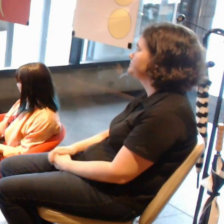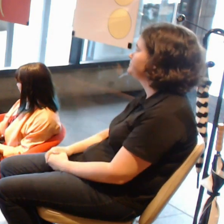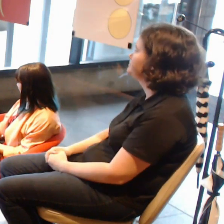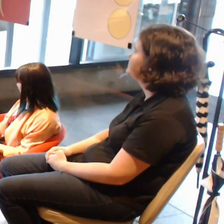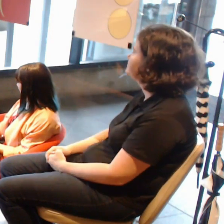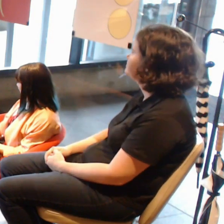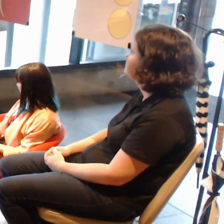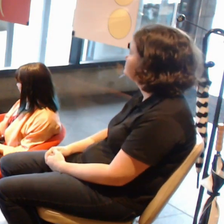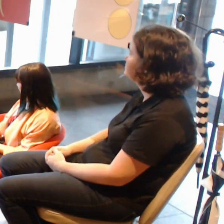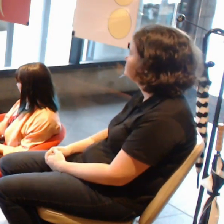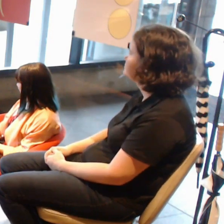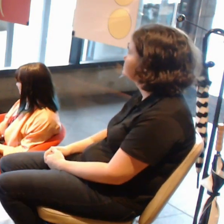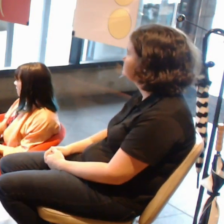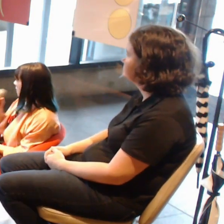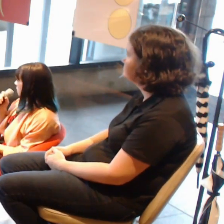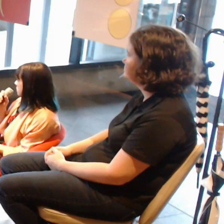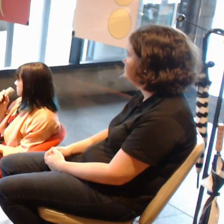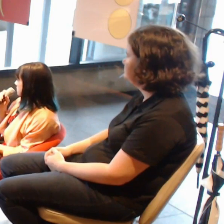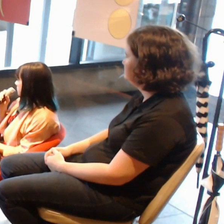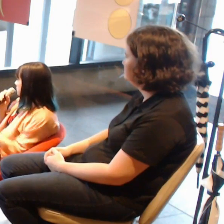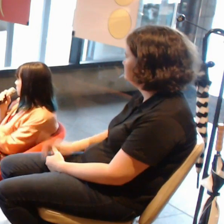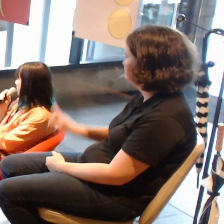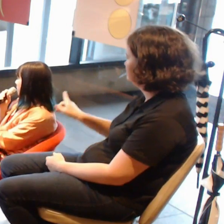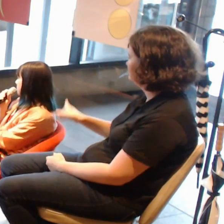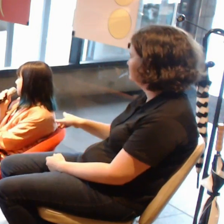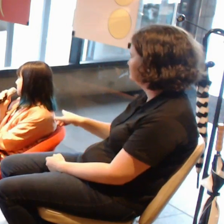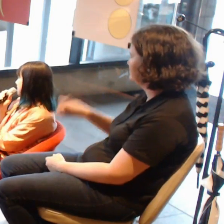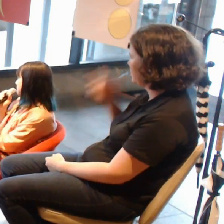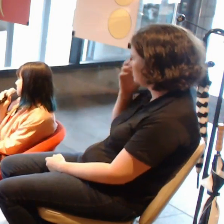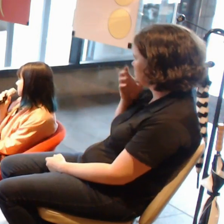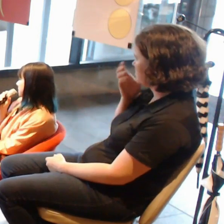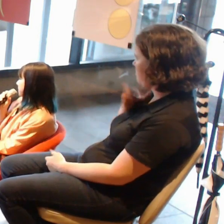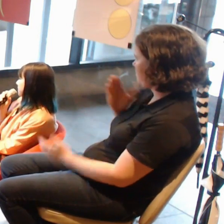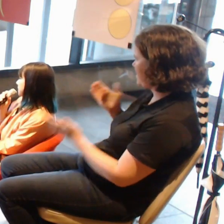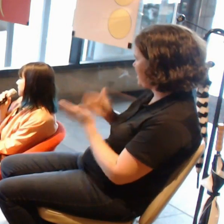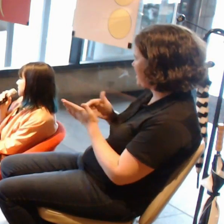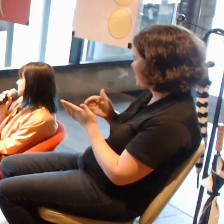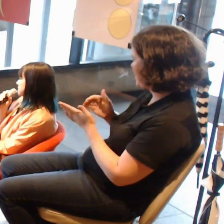Sorry, one point to add to that maybe is at the gallery,